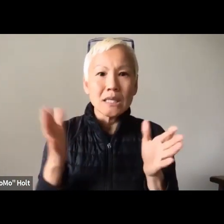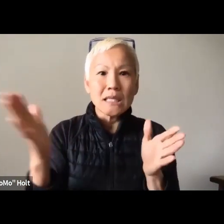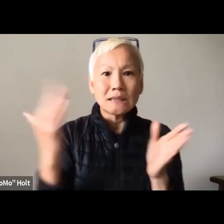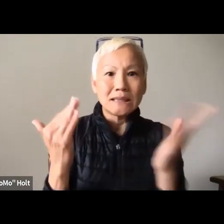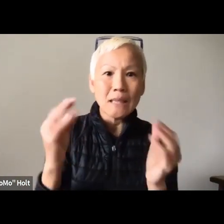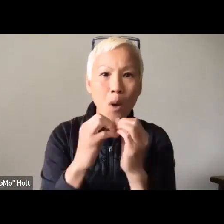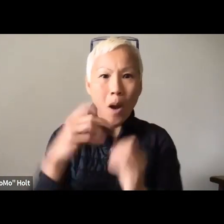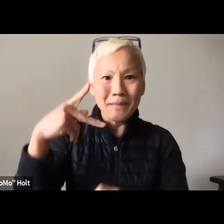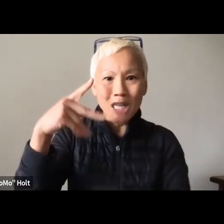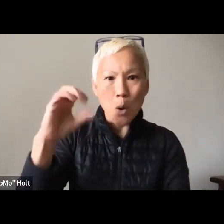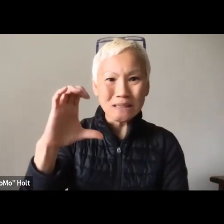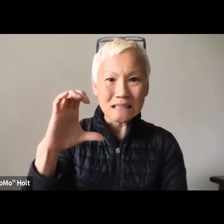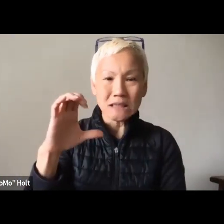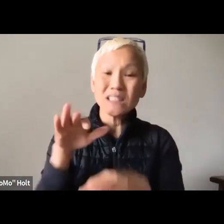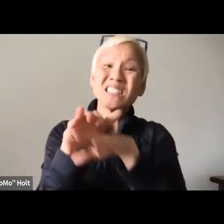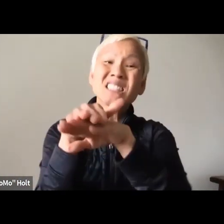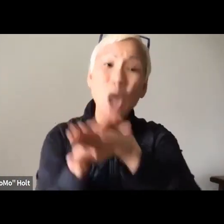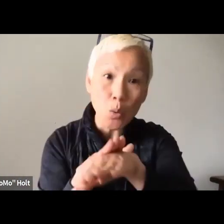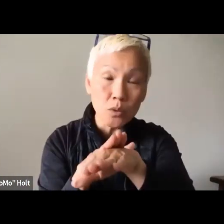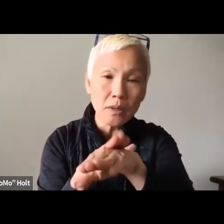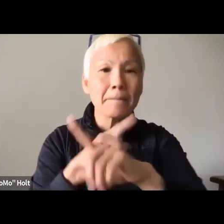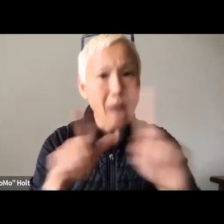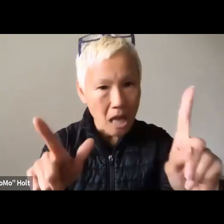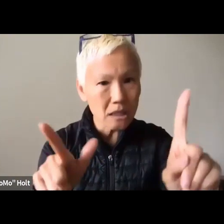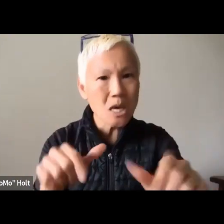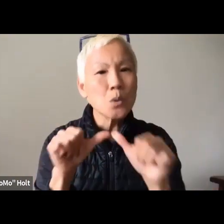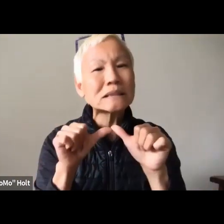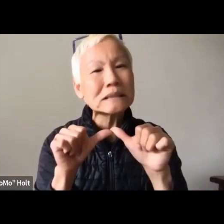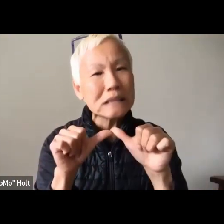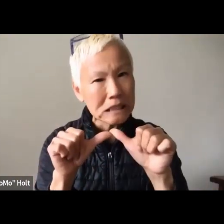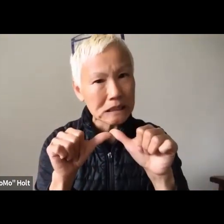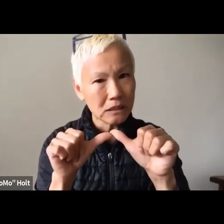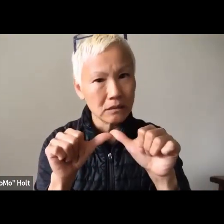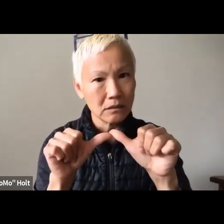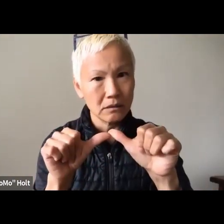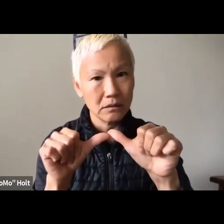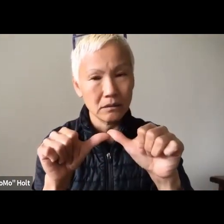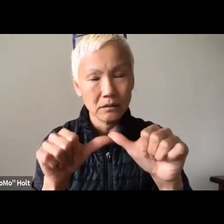but at the same time, we need to bring more POC, more people of color.